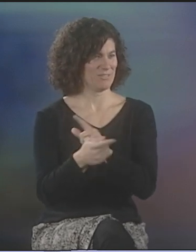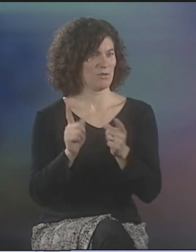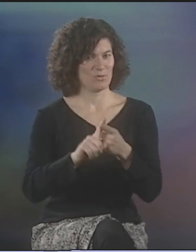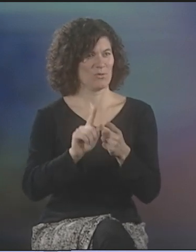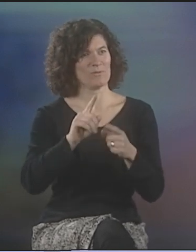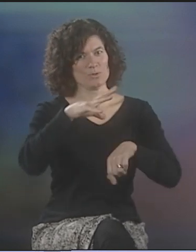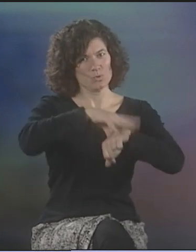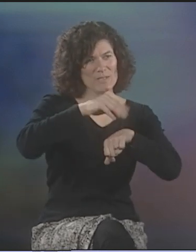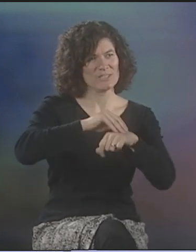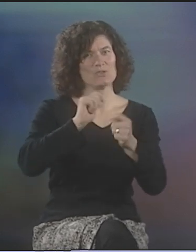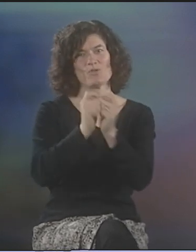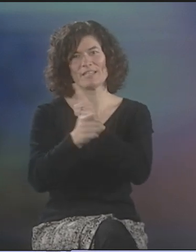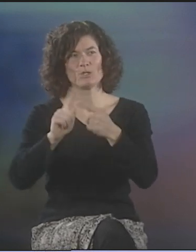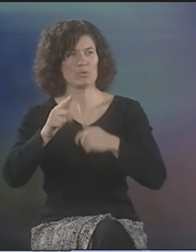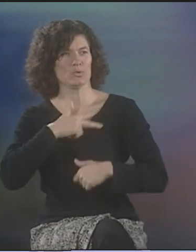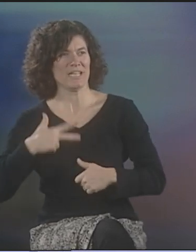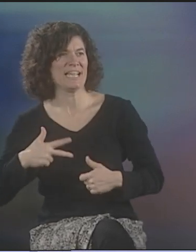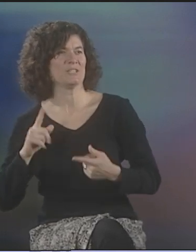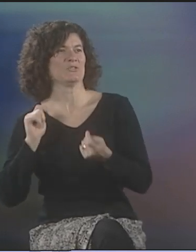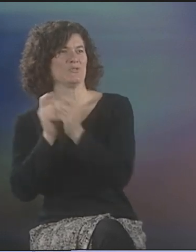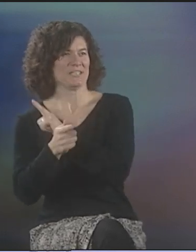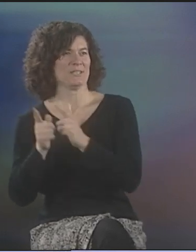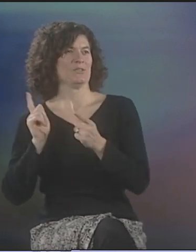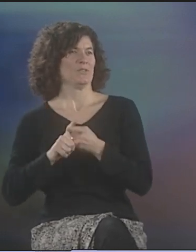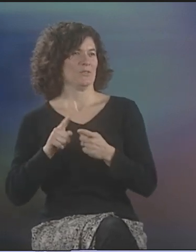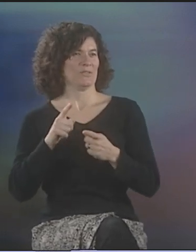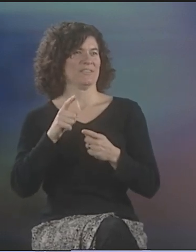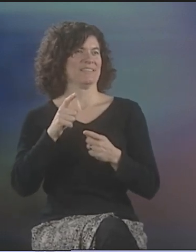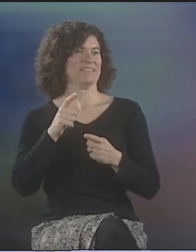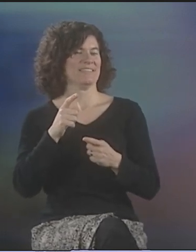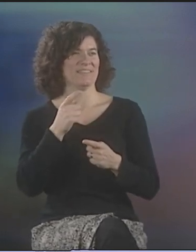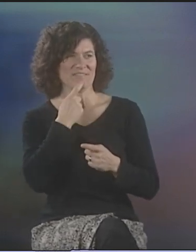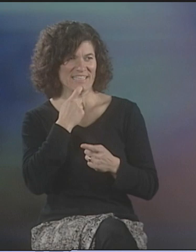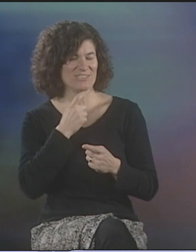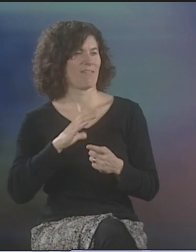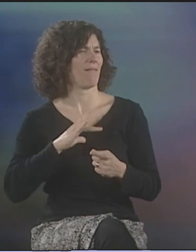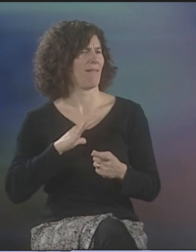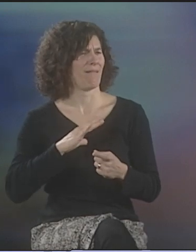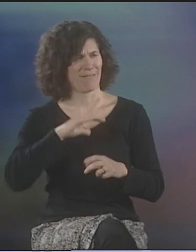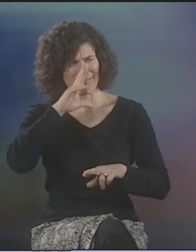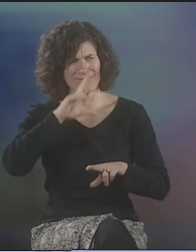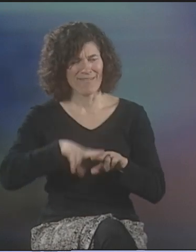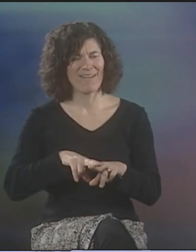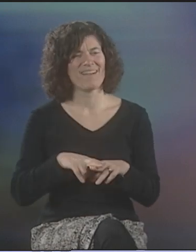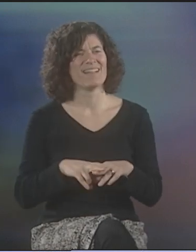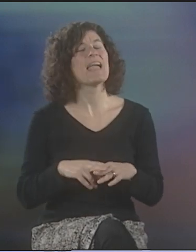THAT WE HAD IN THE POETRY WOULD BE, BECAUSE DEBBIE WANTED TO TAKE THE SIGN LANGUAGE THAT SHE WAS USED TO